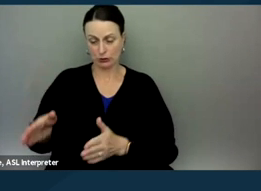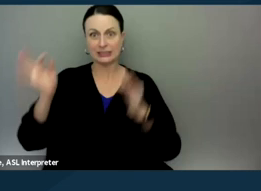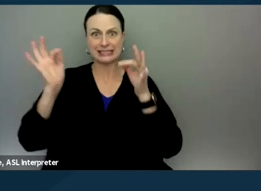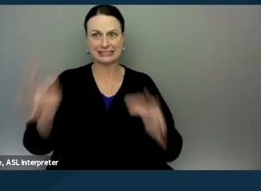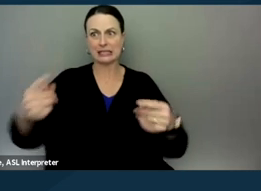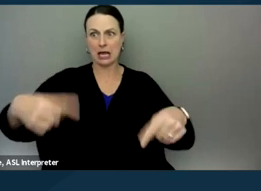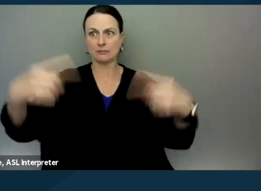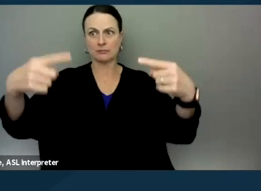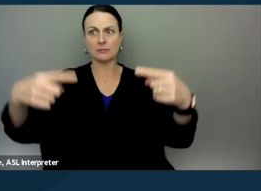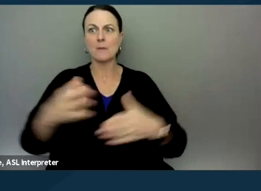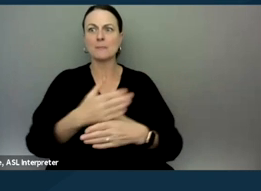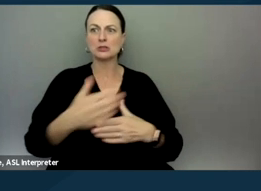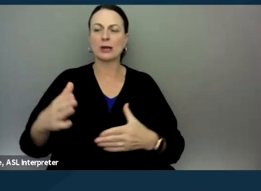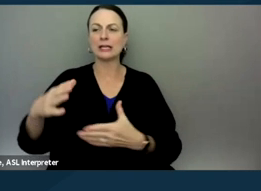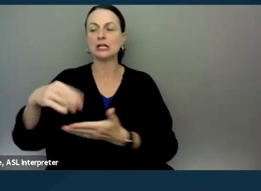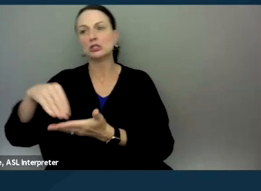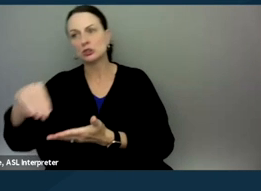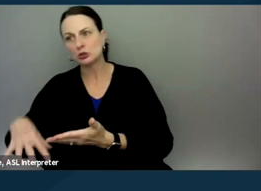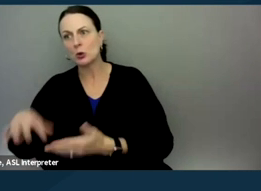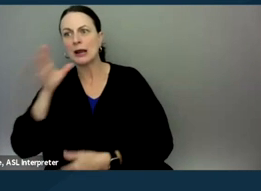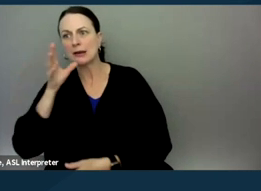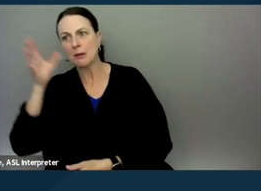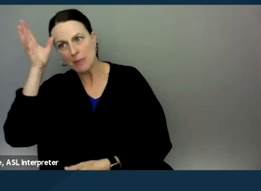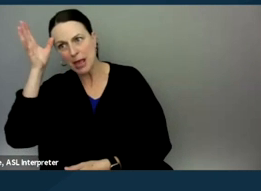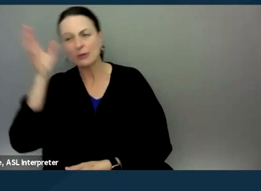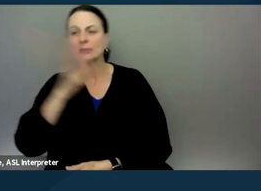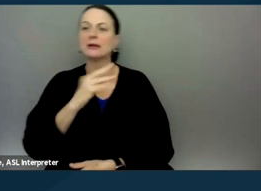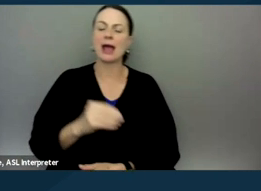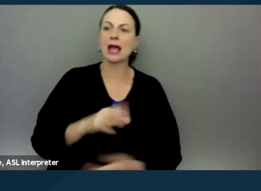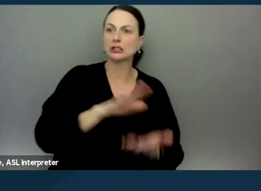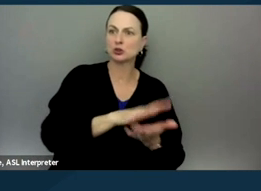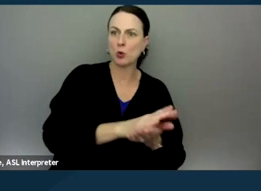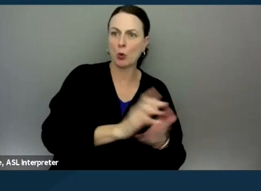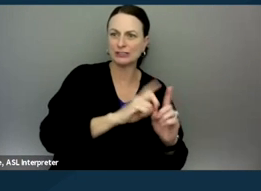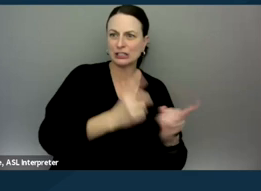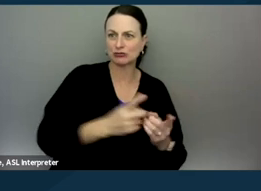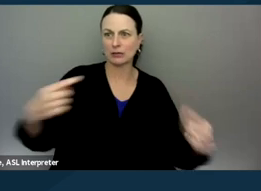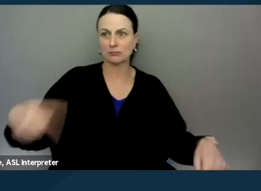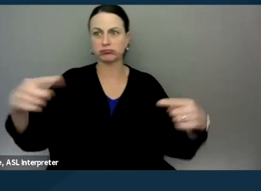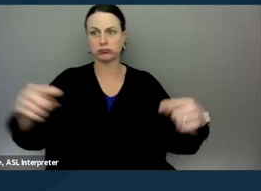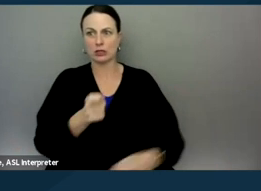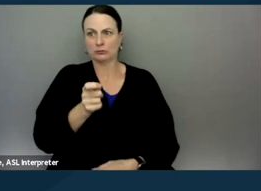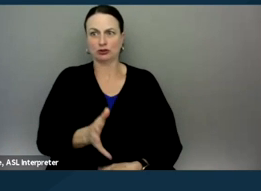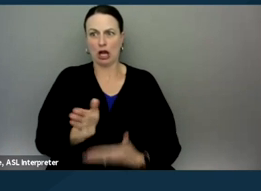between the student, parent on the one hand and the school district on the other hand.